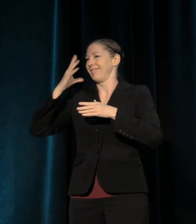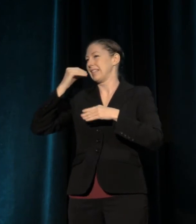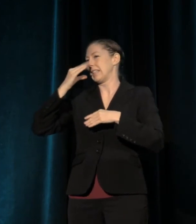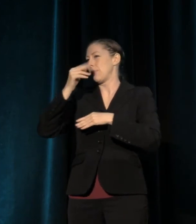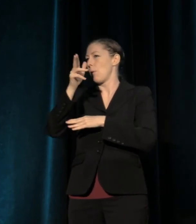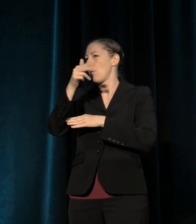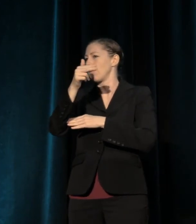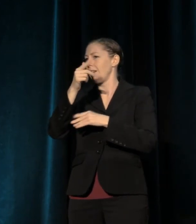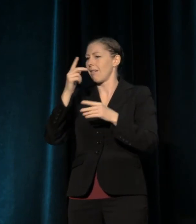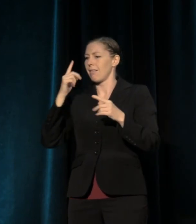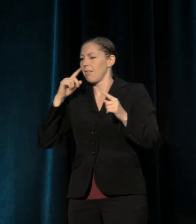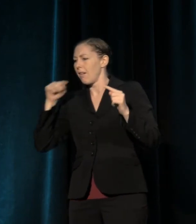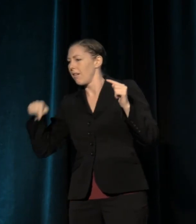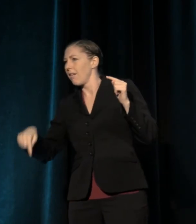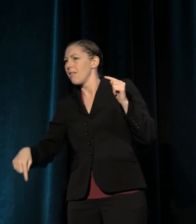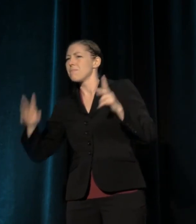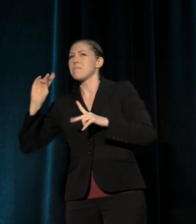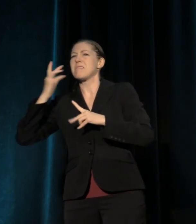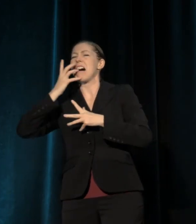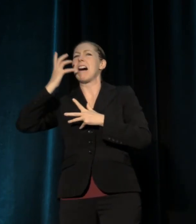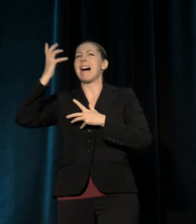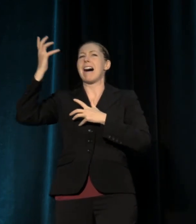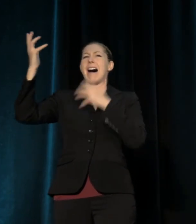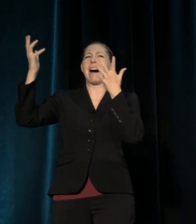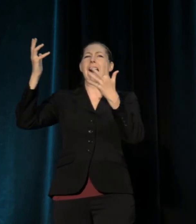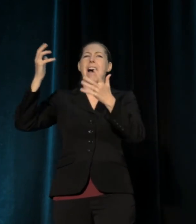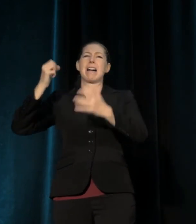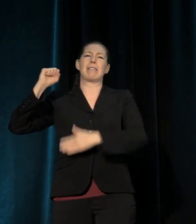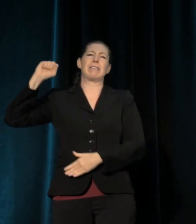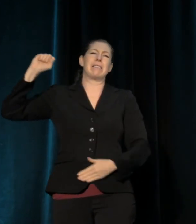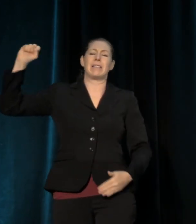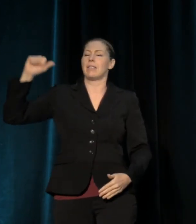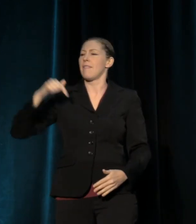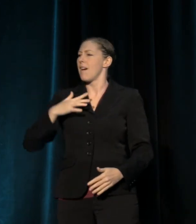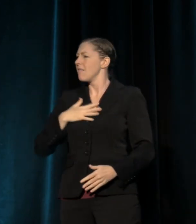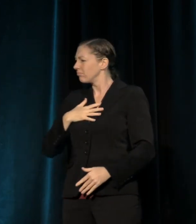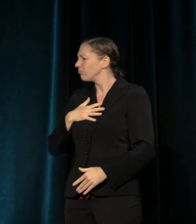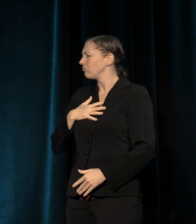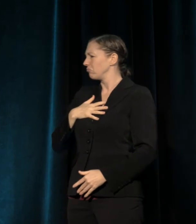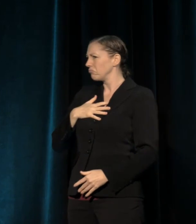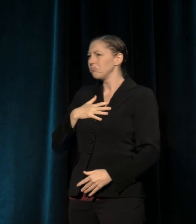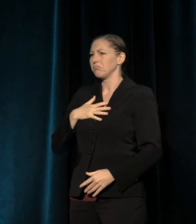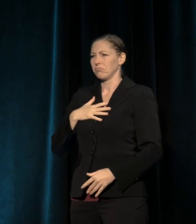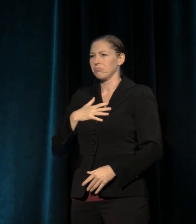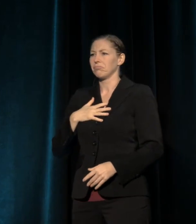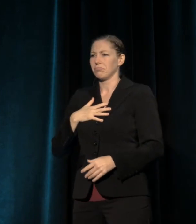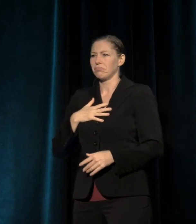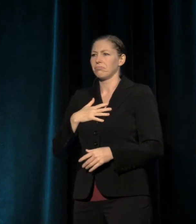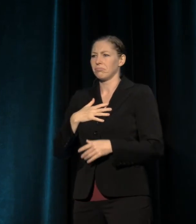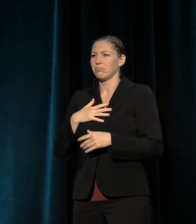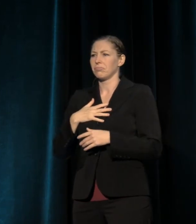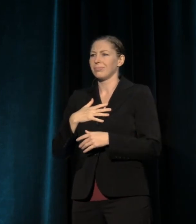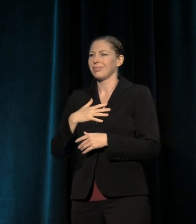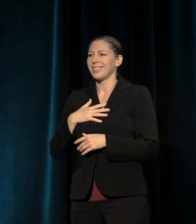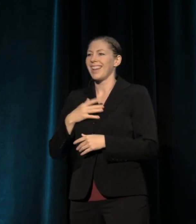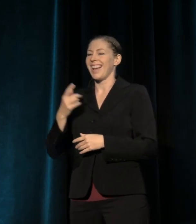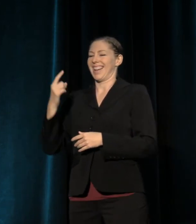happening right below my window. And these things brought to me a lot of comfort. And I think this is why they target us.